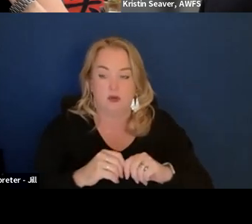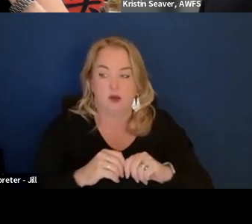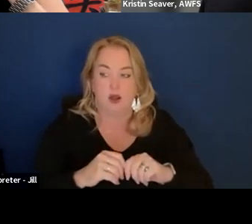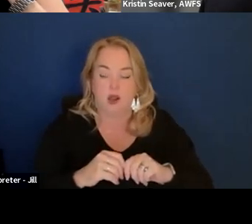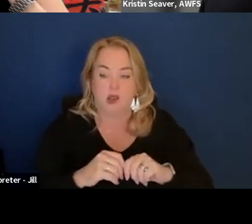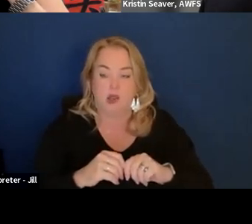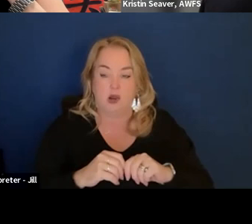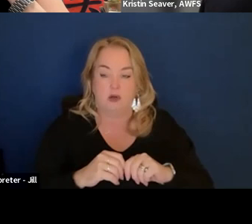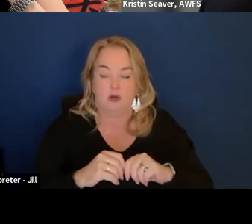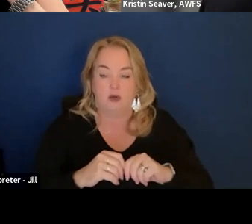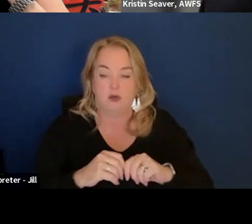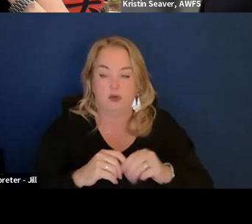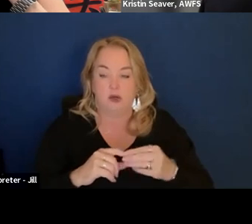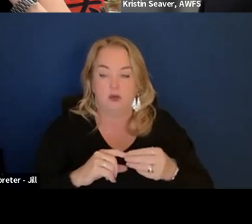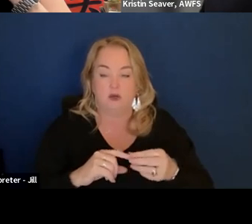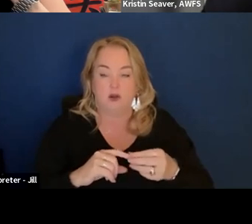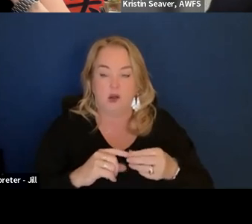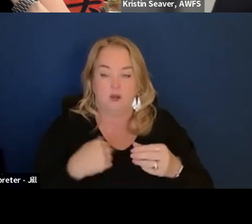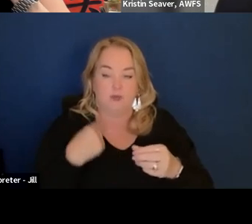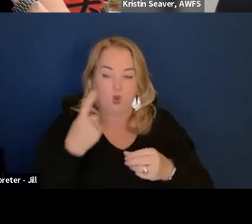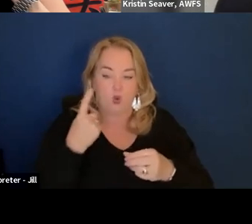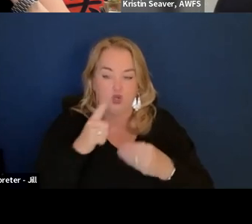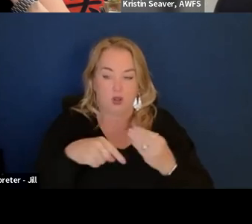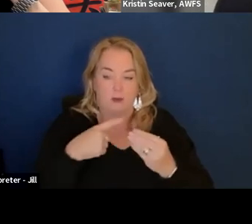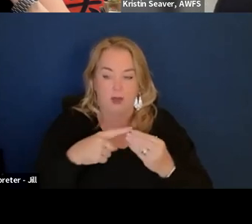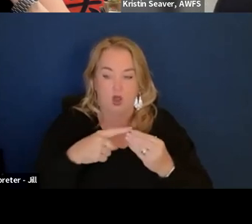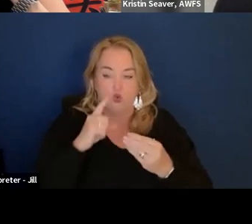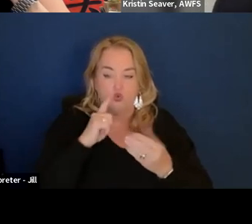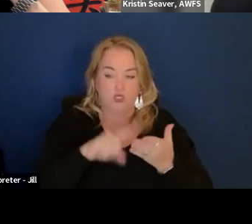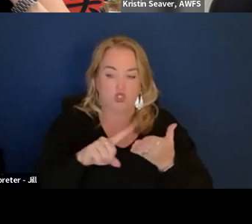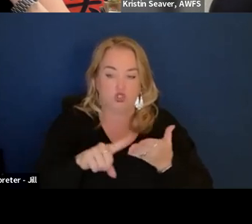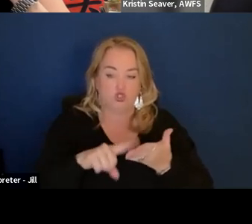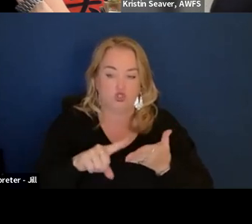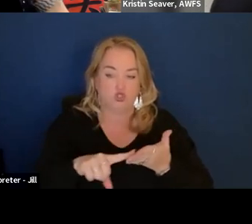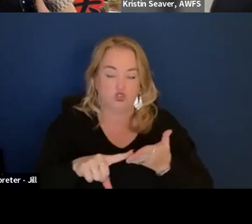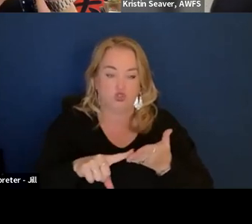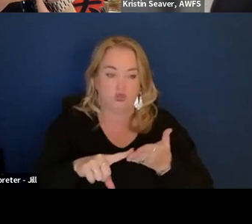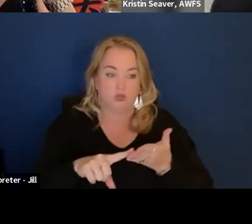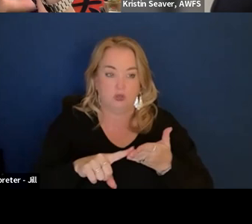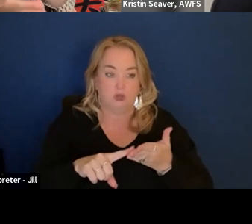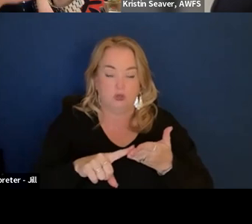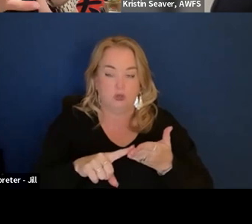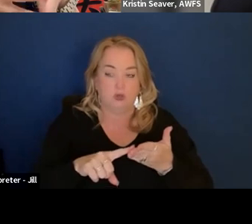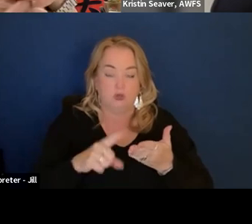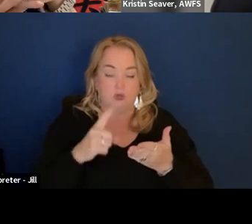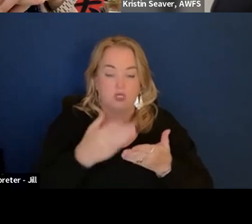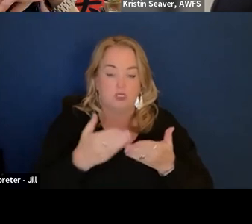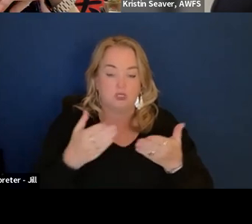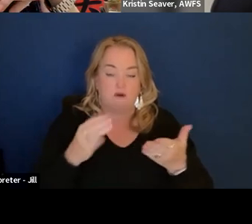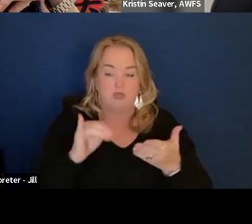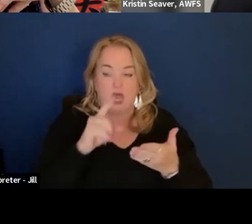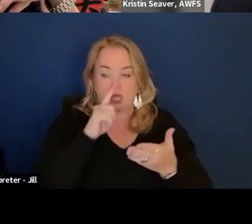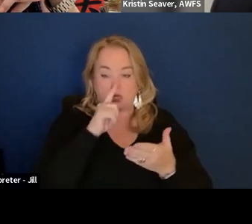I am wondering about the research and the stuff that is ultimately going to be,